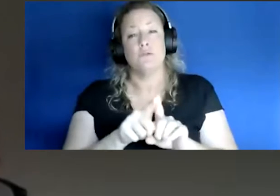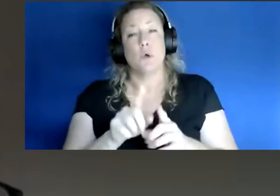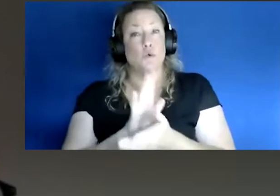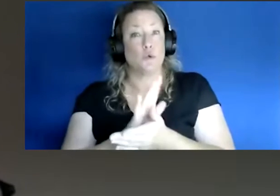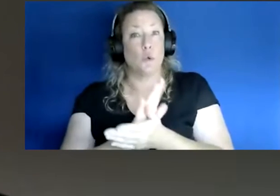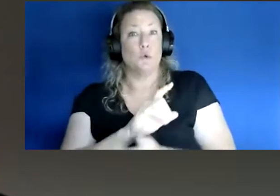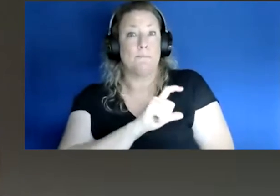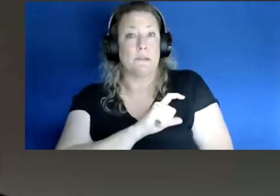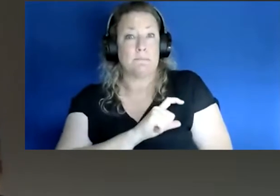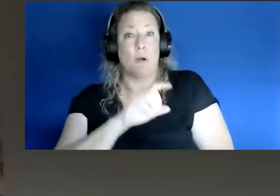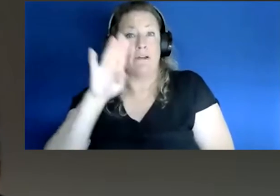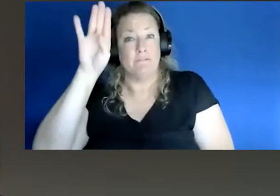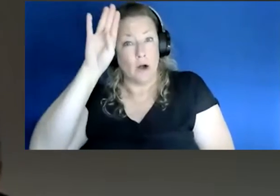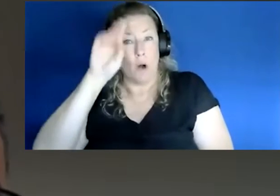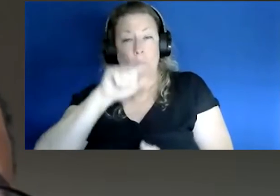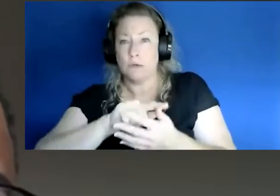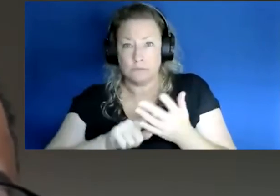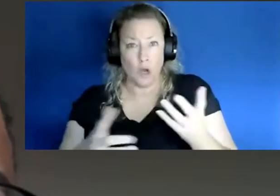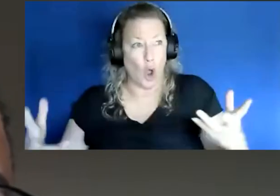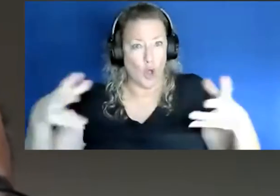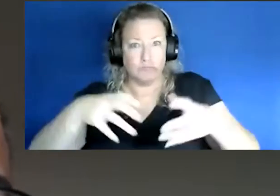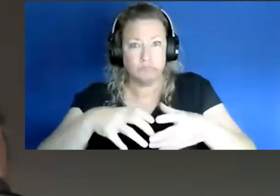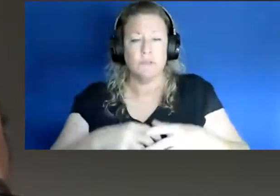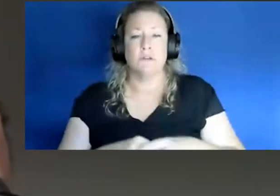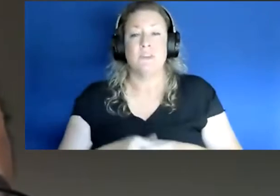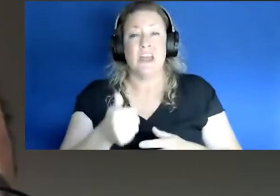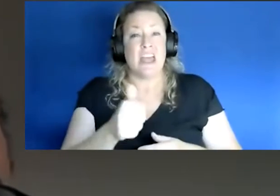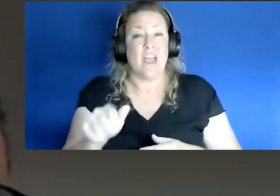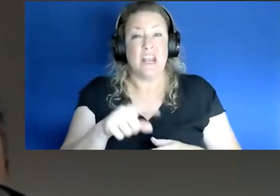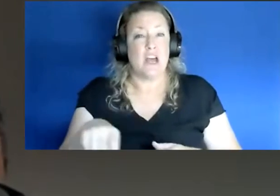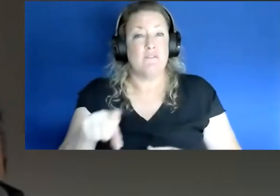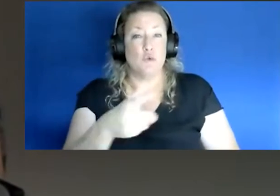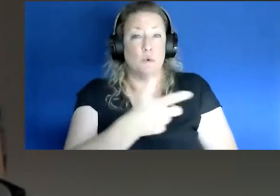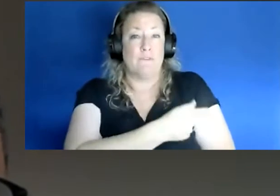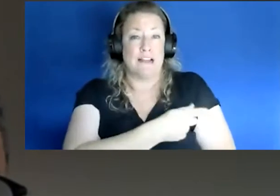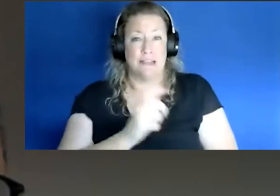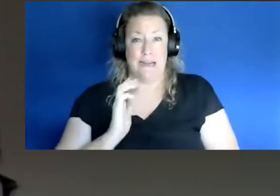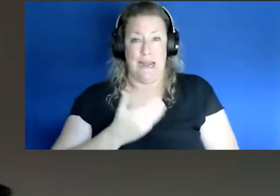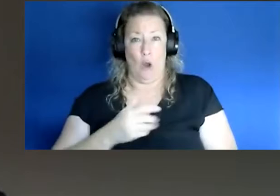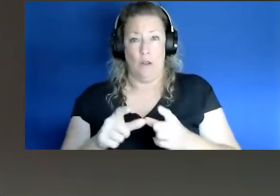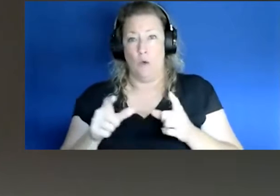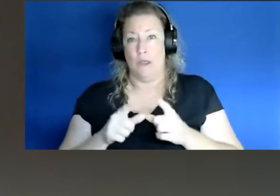department the fire department. If any of you were vaccinated at our locations at the Nogales wreck,